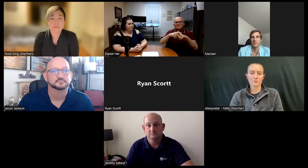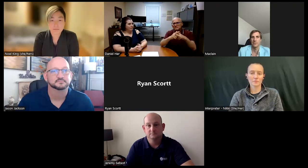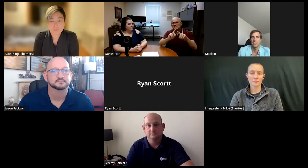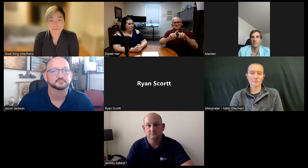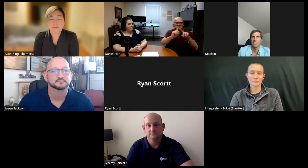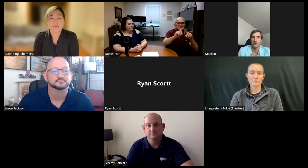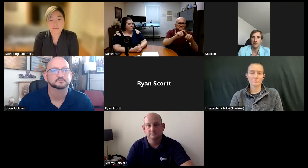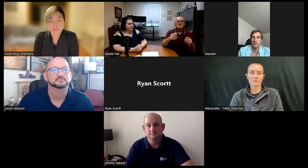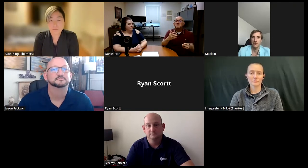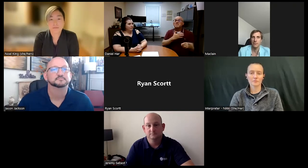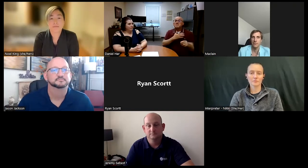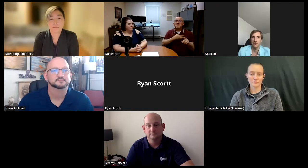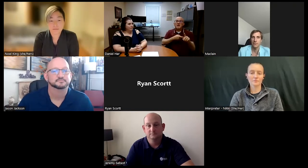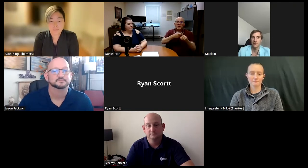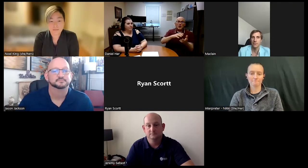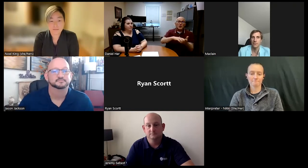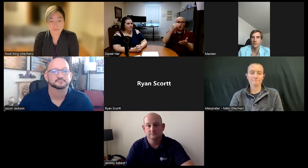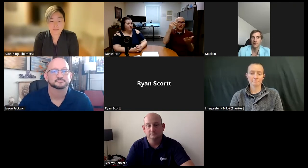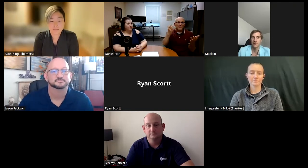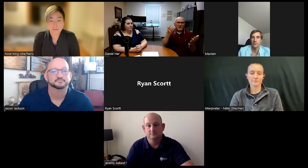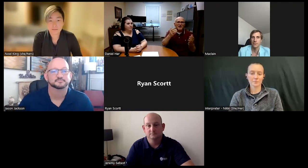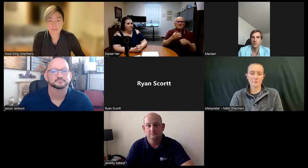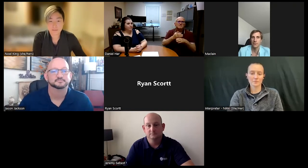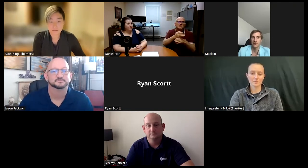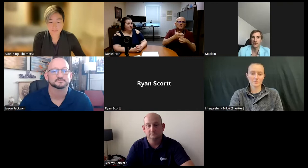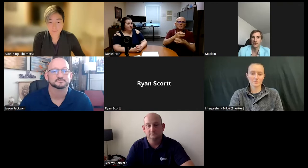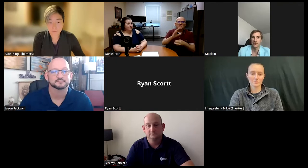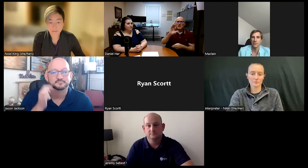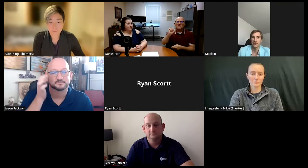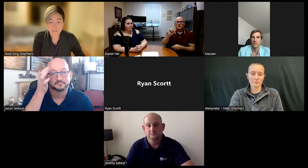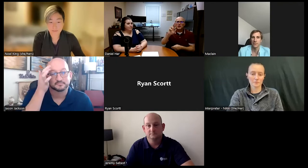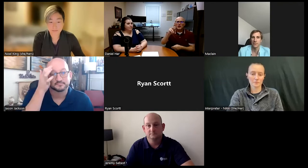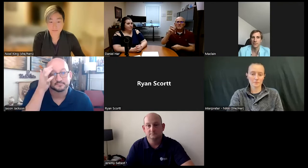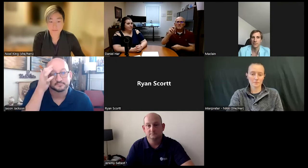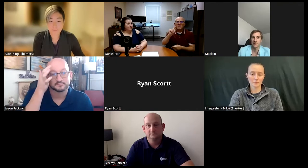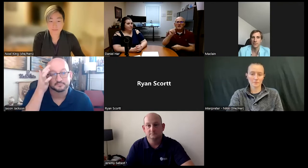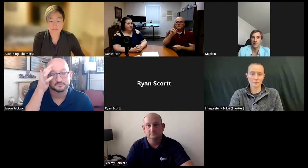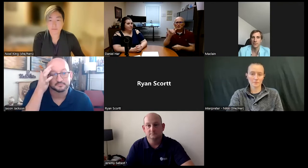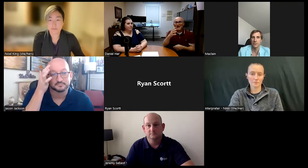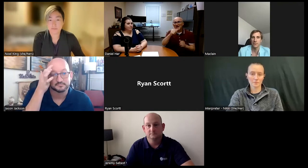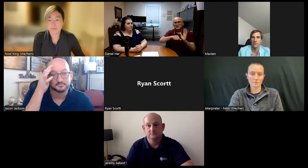Vocational Studies and that is where I learned how to do